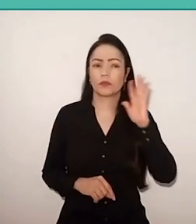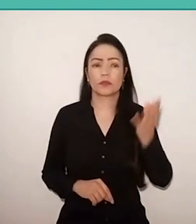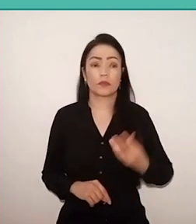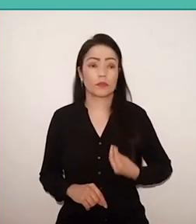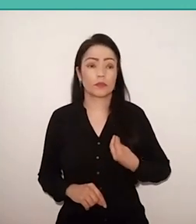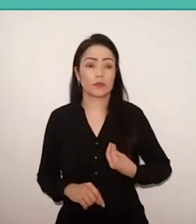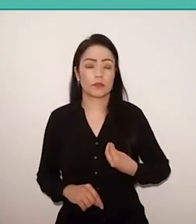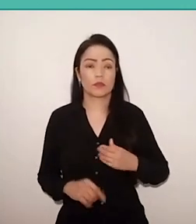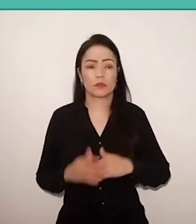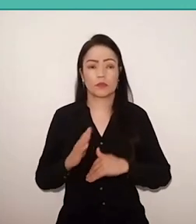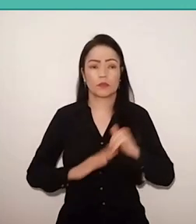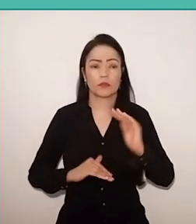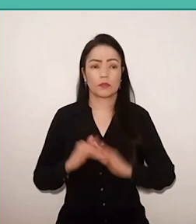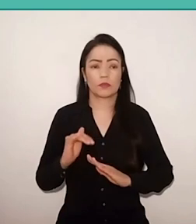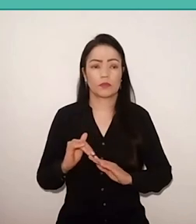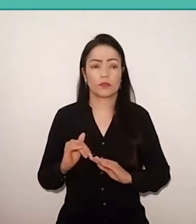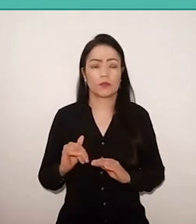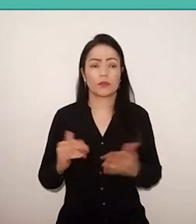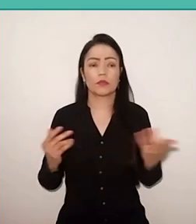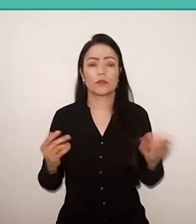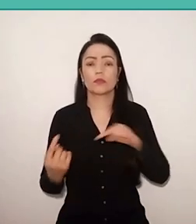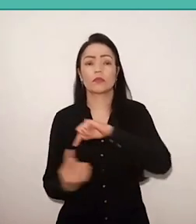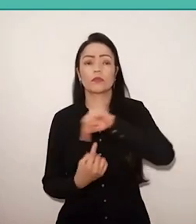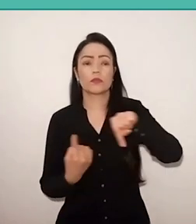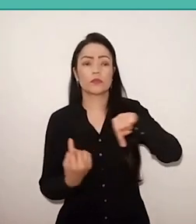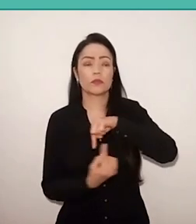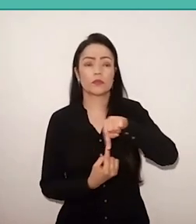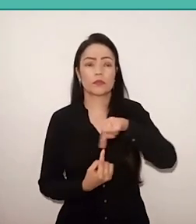It’s the relationship of people with your equals